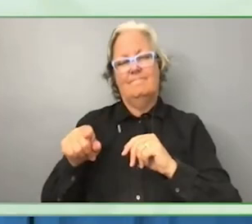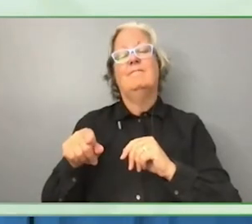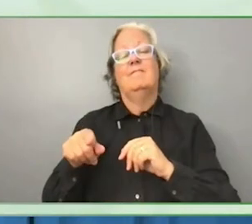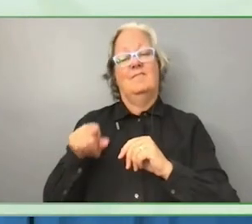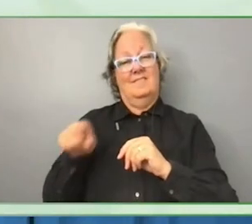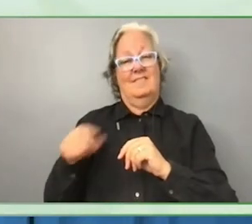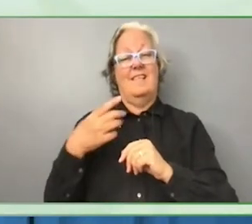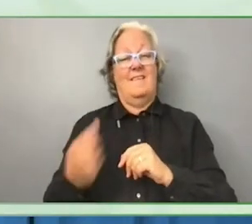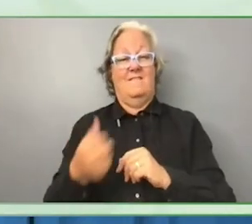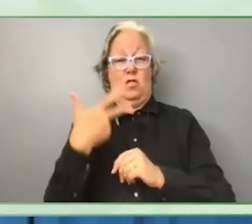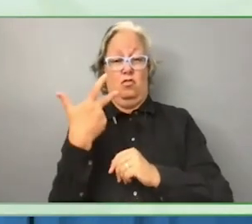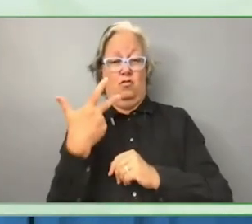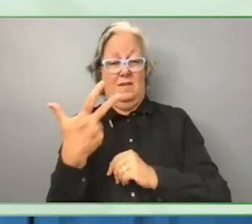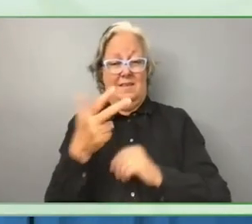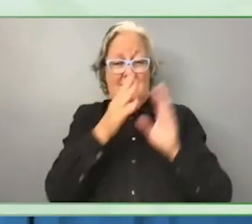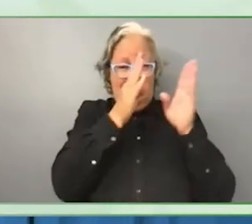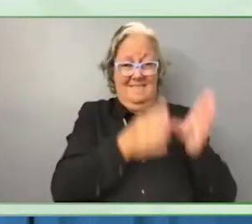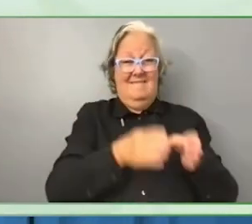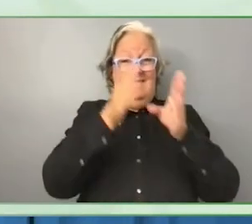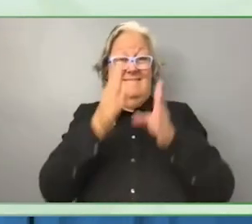approach that we used with USA trust fund.